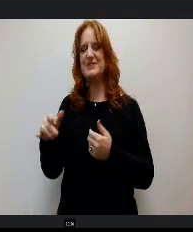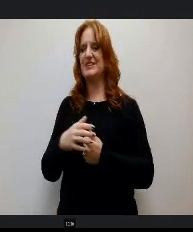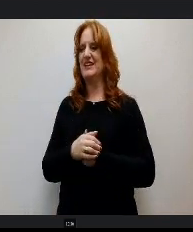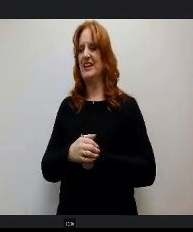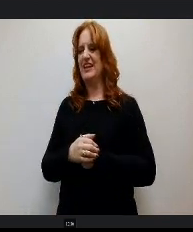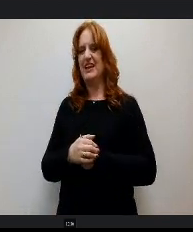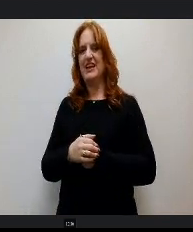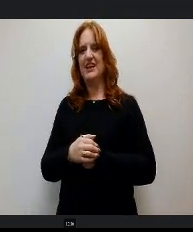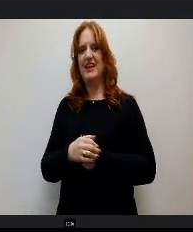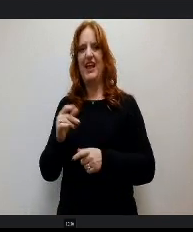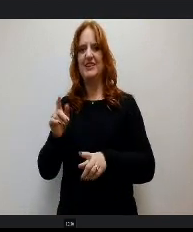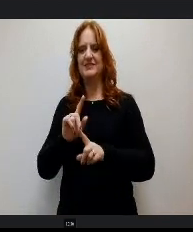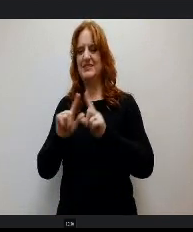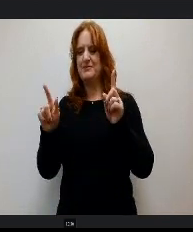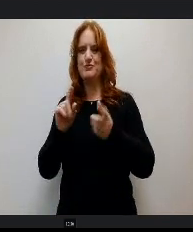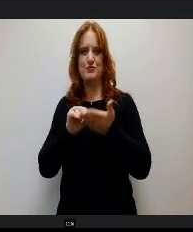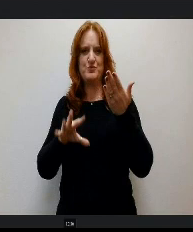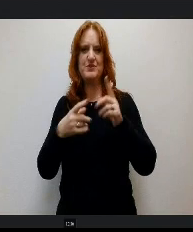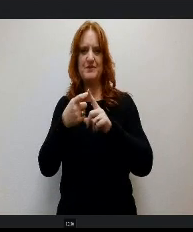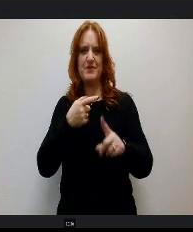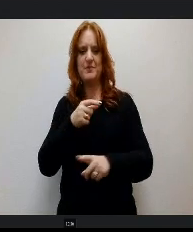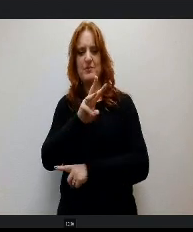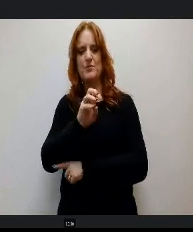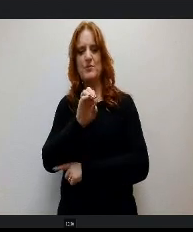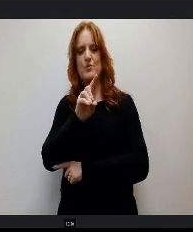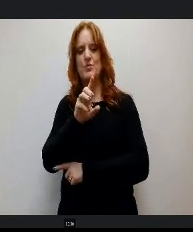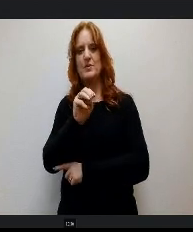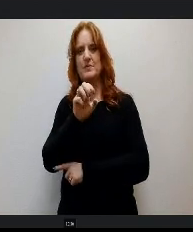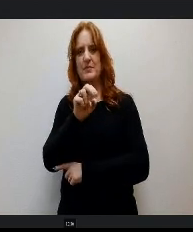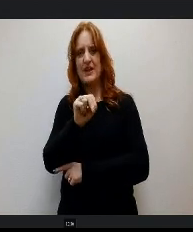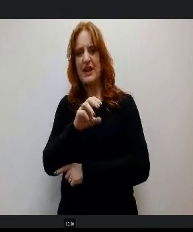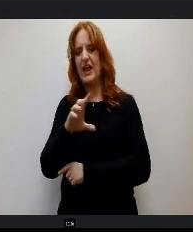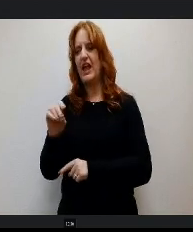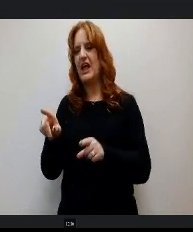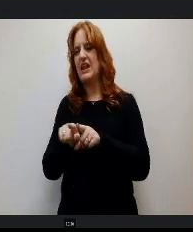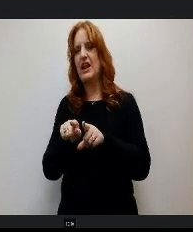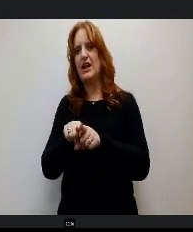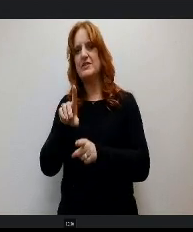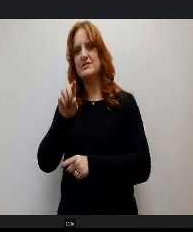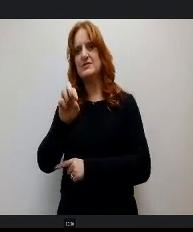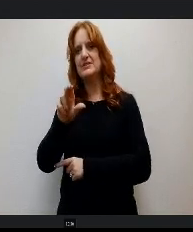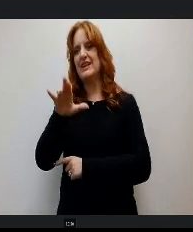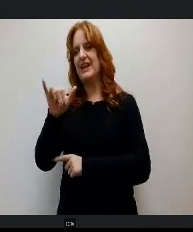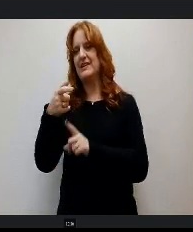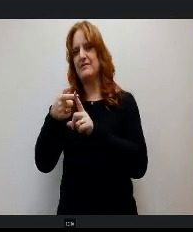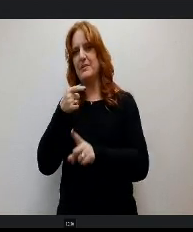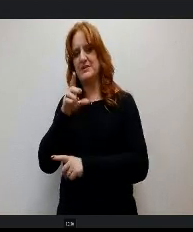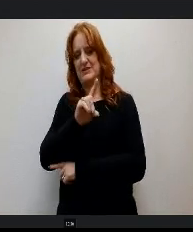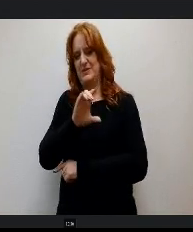Roberts Elementary School and Danny Ekman from Discovery Canyon Elementary School, but it was a wonderful time.